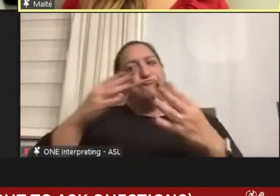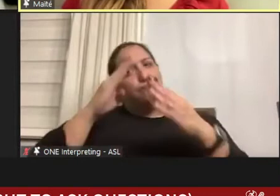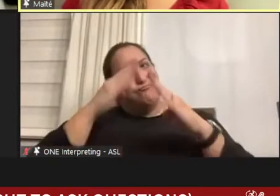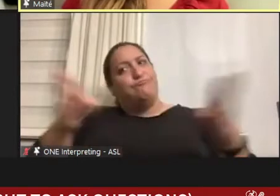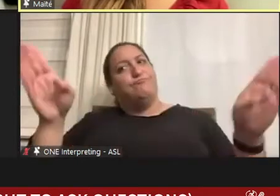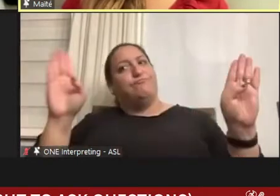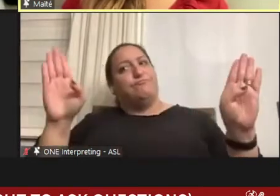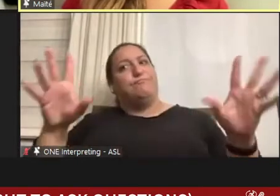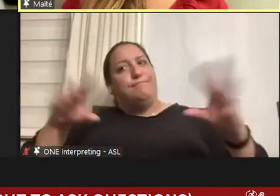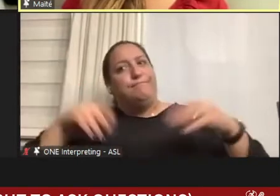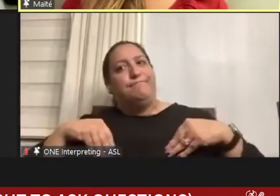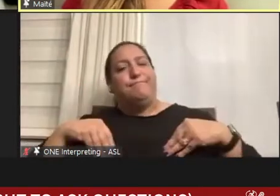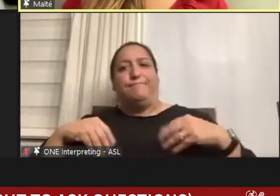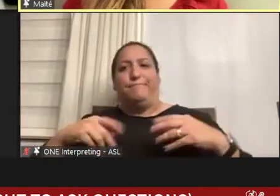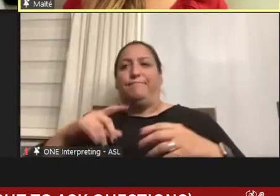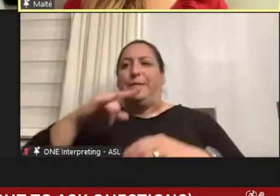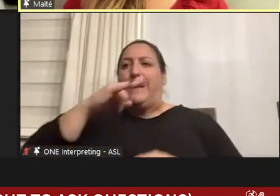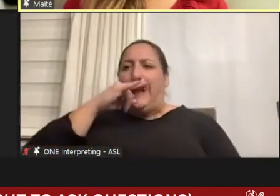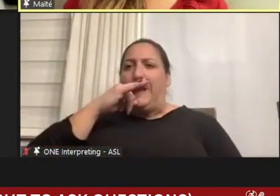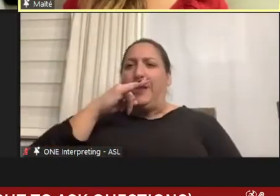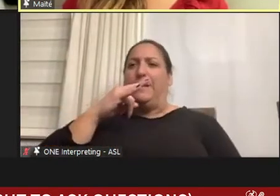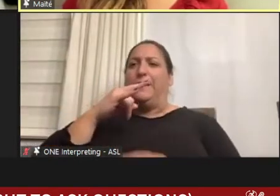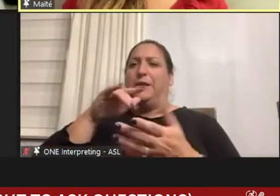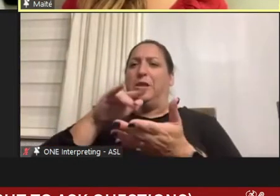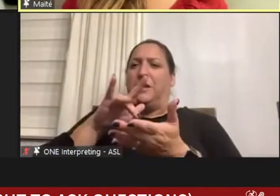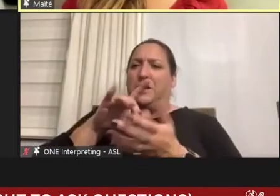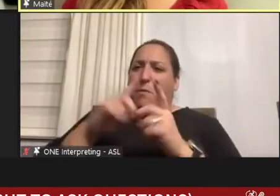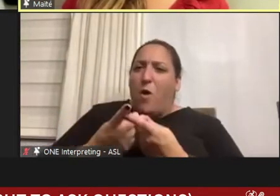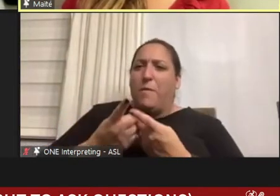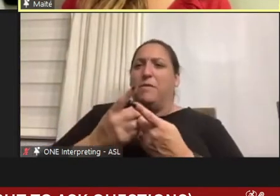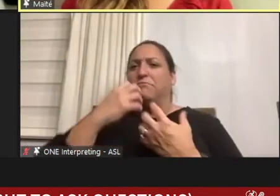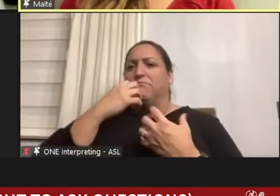so much about diversity and inclusion here at Stanford and to select a really comfortable